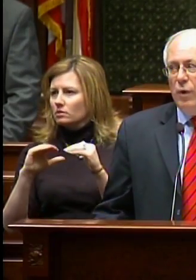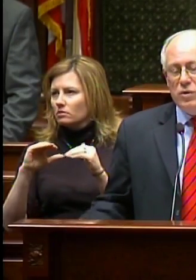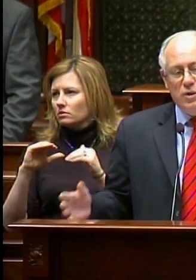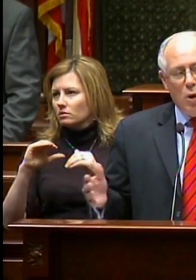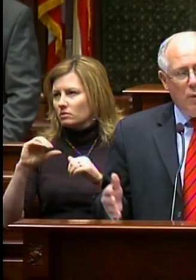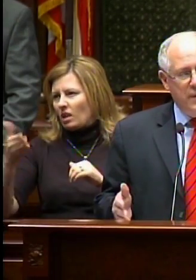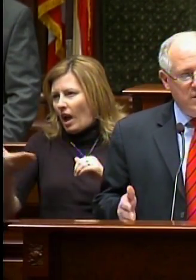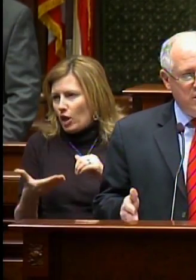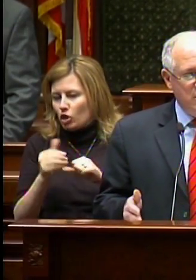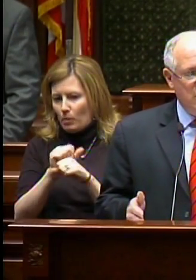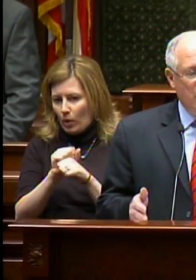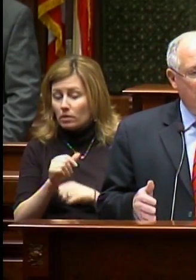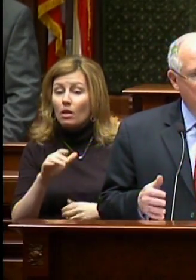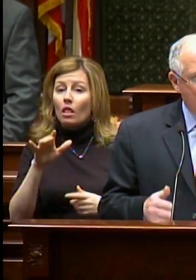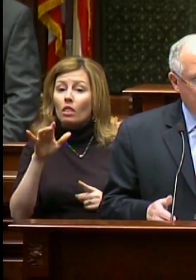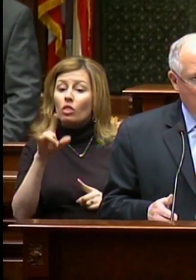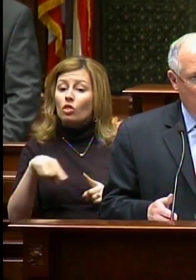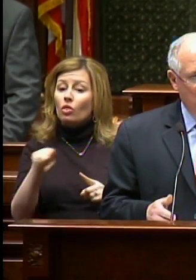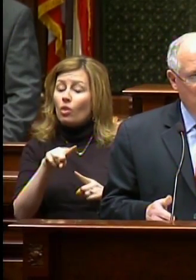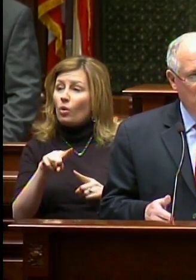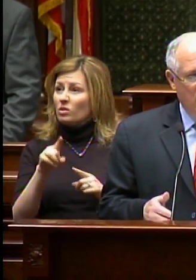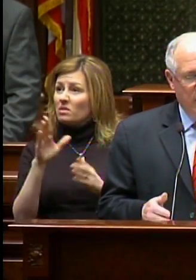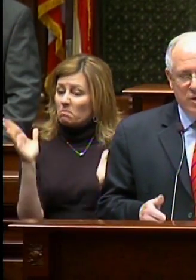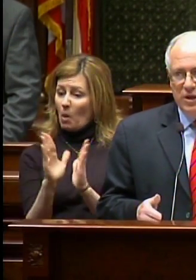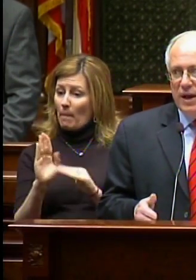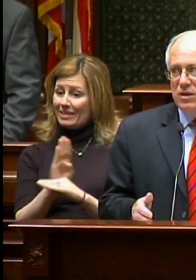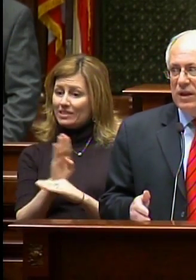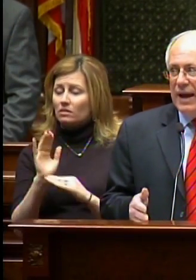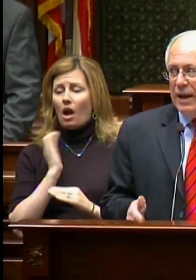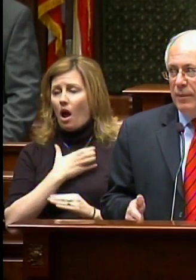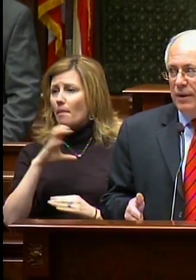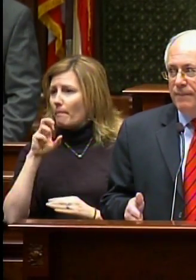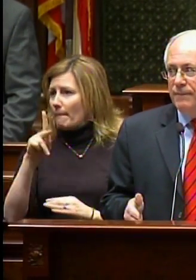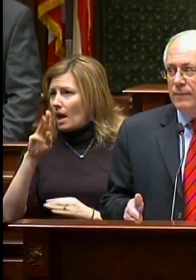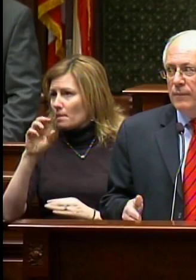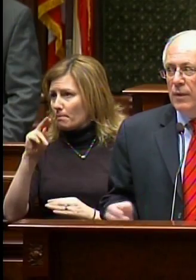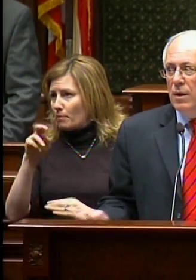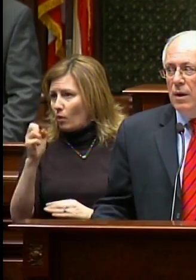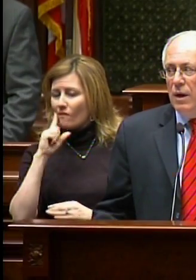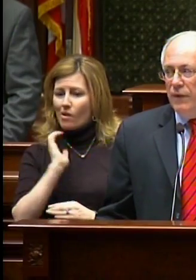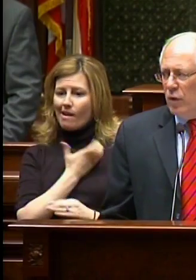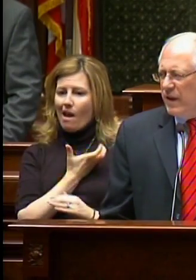Those small businesses are the backbone of our state’s economy – and they’re the